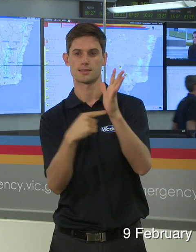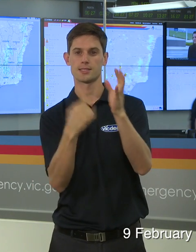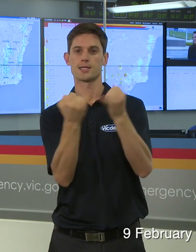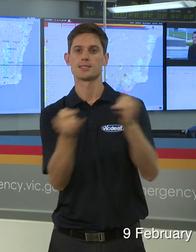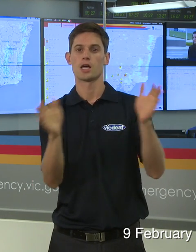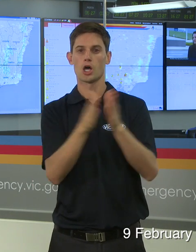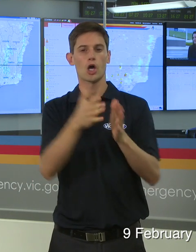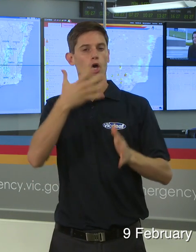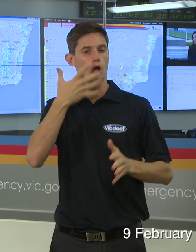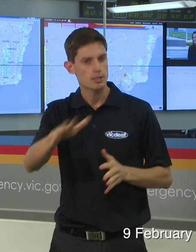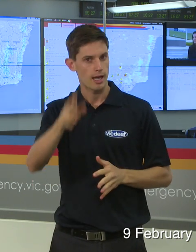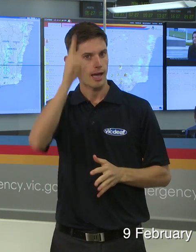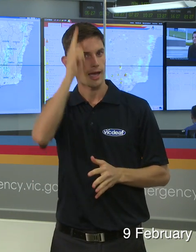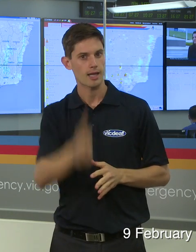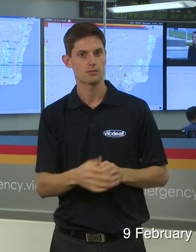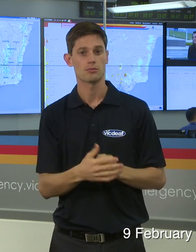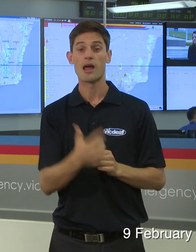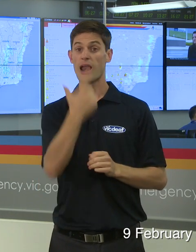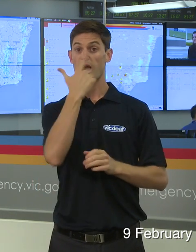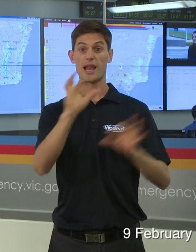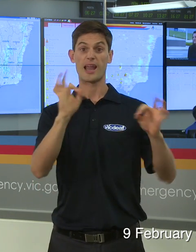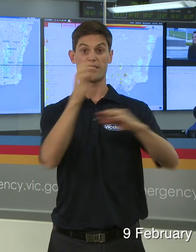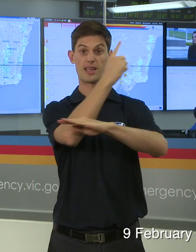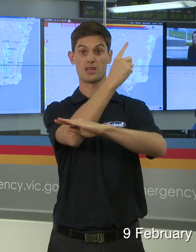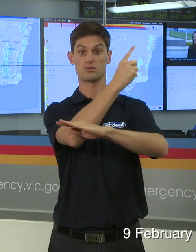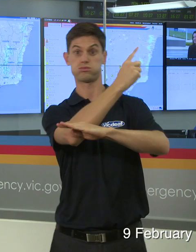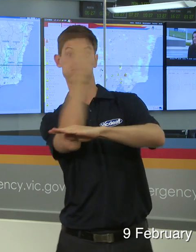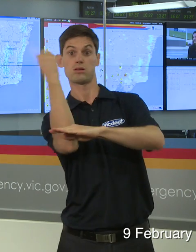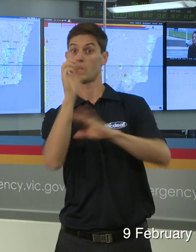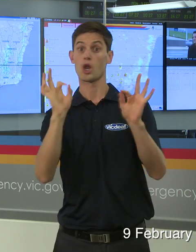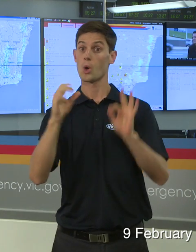but the reason it's not above severe is the fact there isn't strong winds the winds but they not